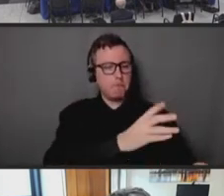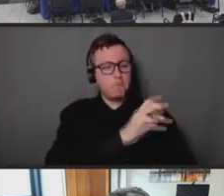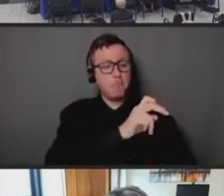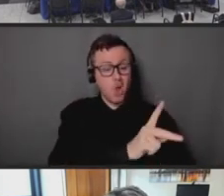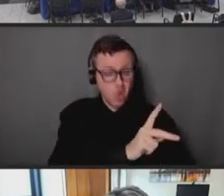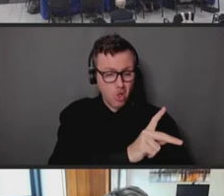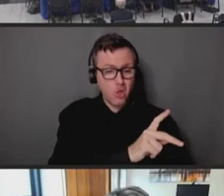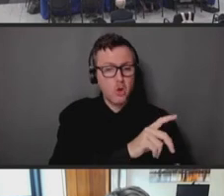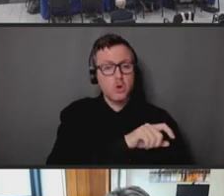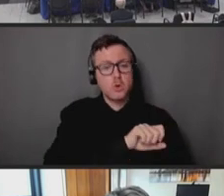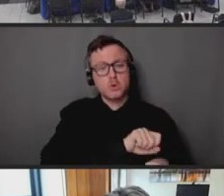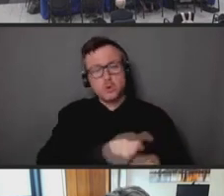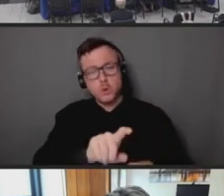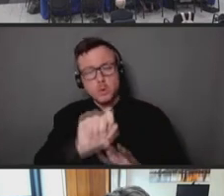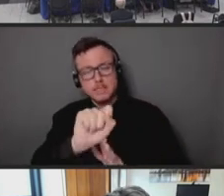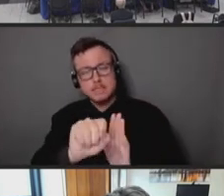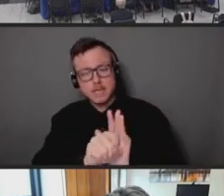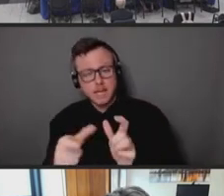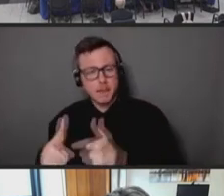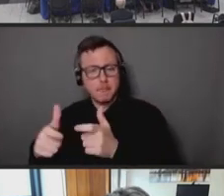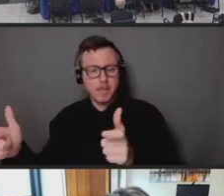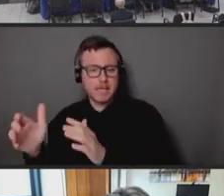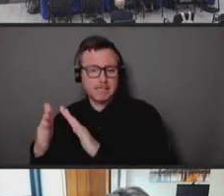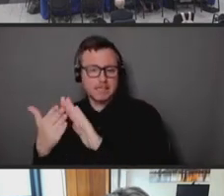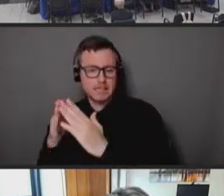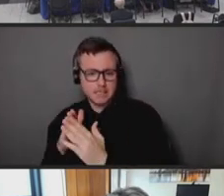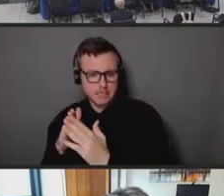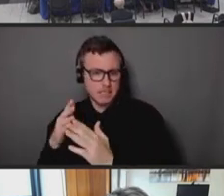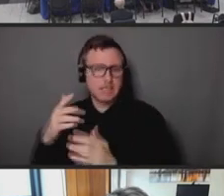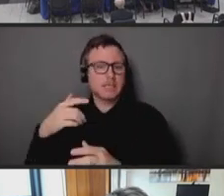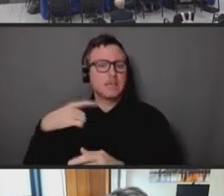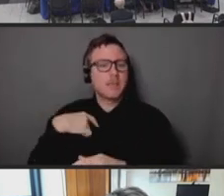and large city jurisdictions that would stand up ad hoc distribution measures.